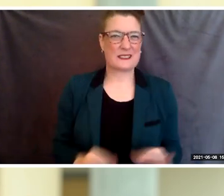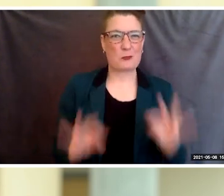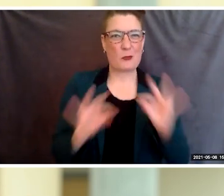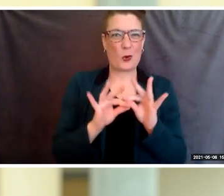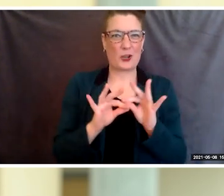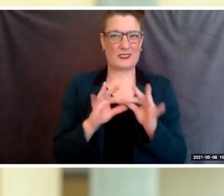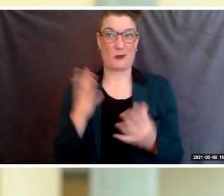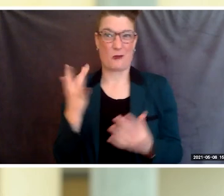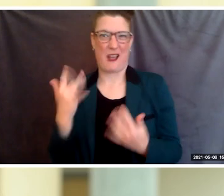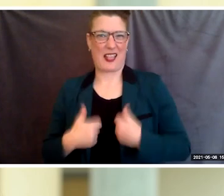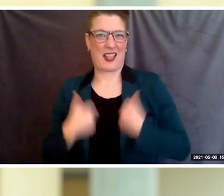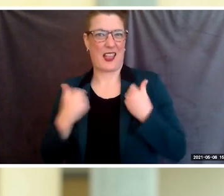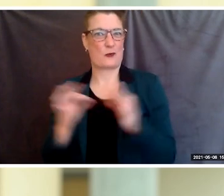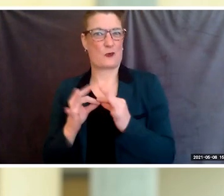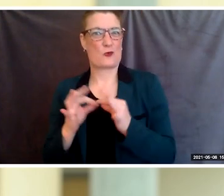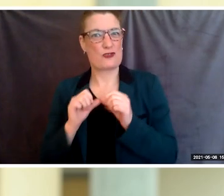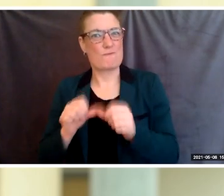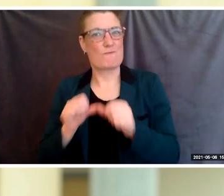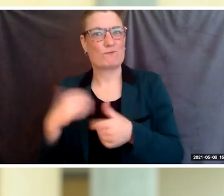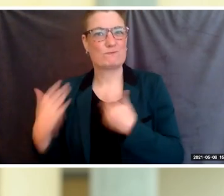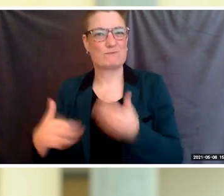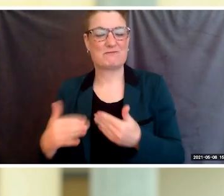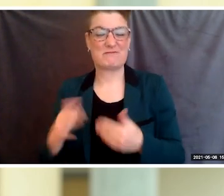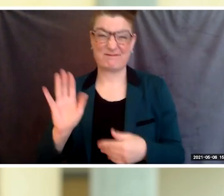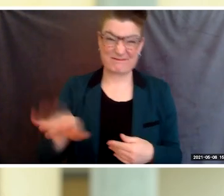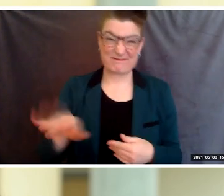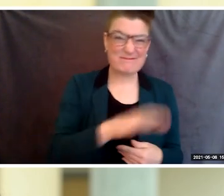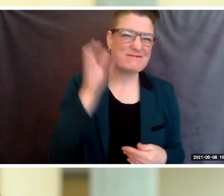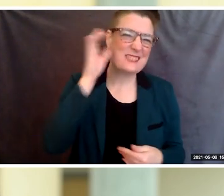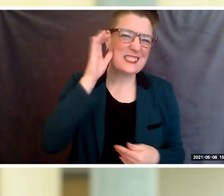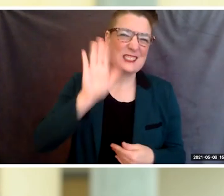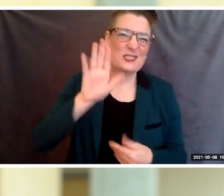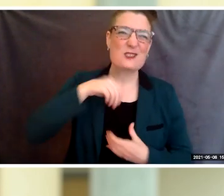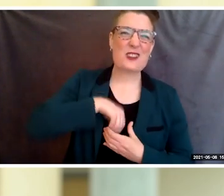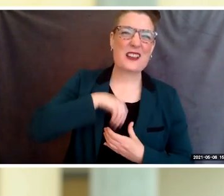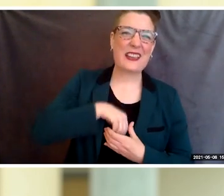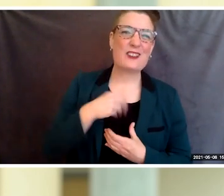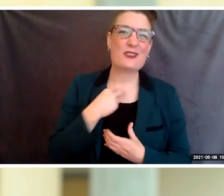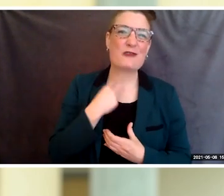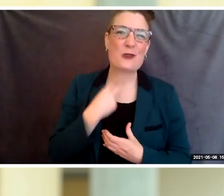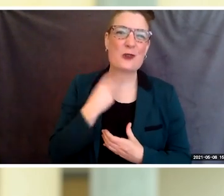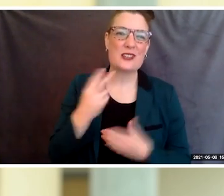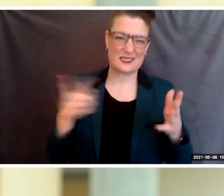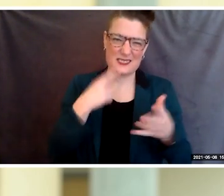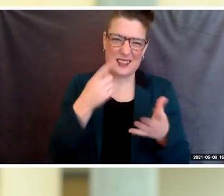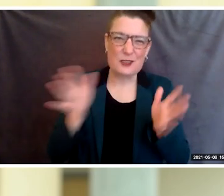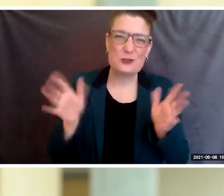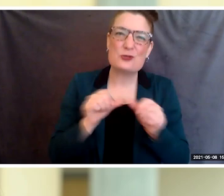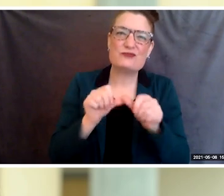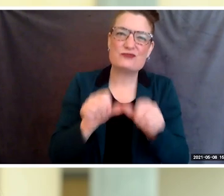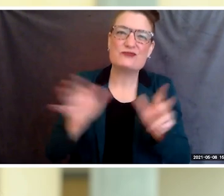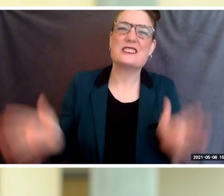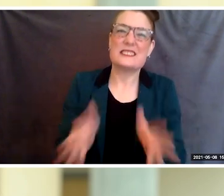Listen to that inner voice that encourages you to keep going and experience the beauty of life.